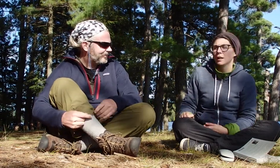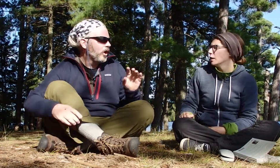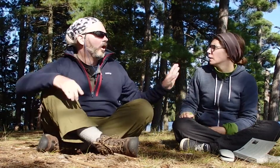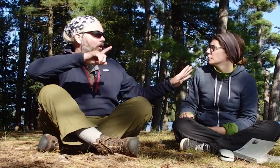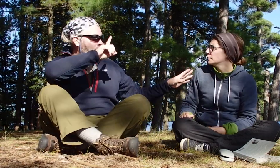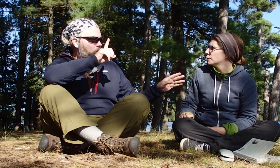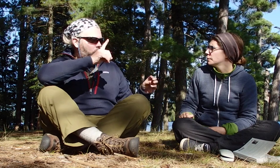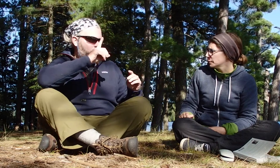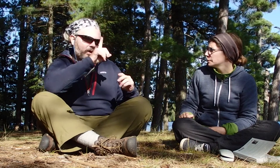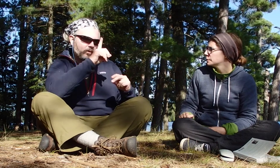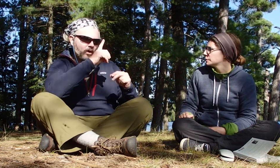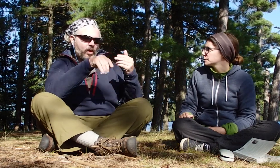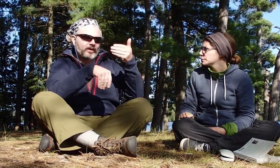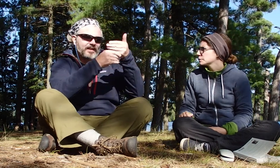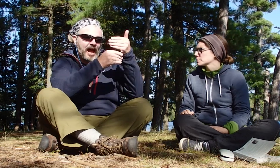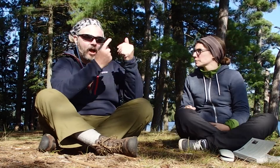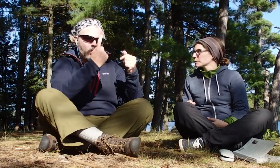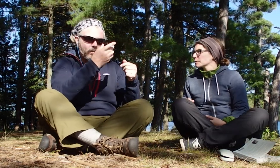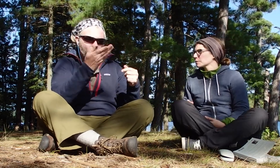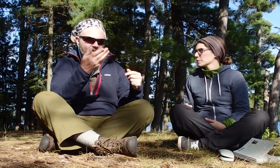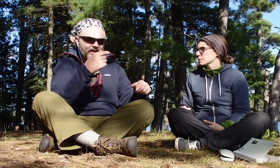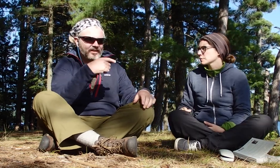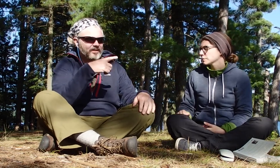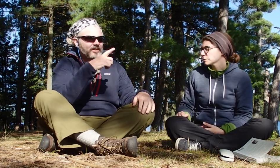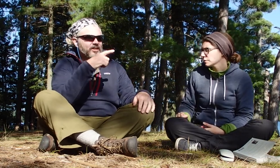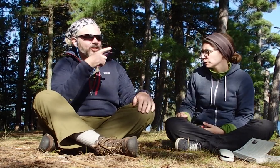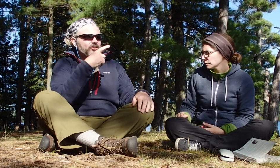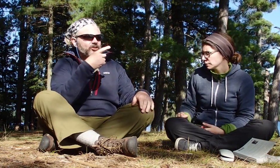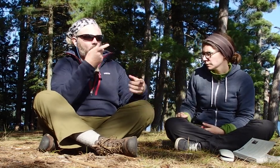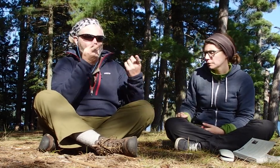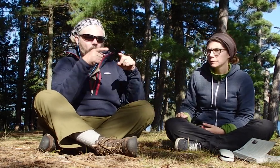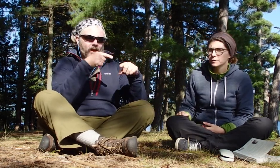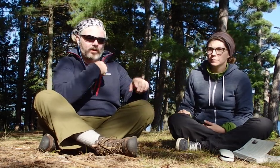Wait--I need to add one more thing.